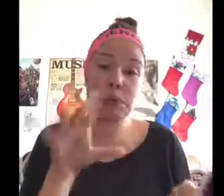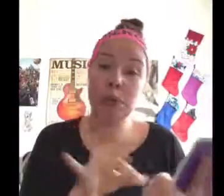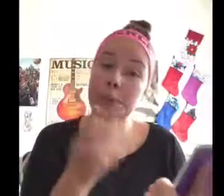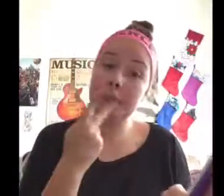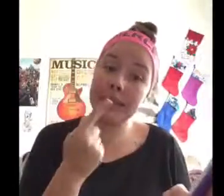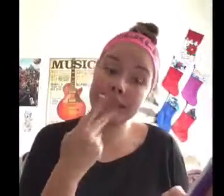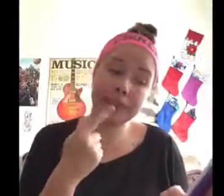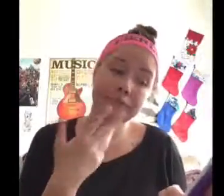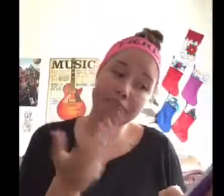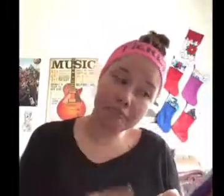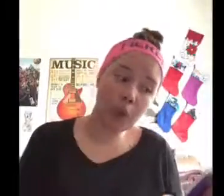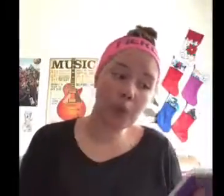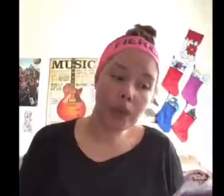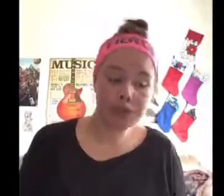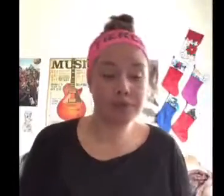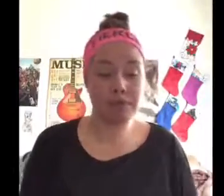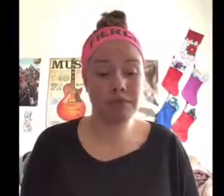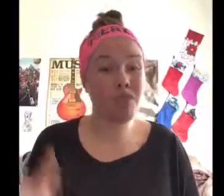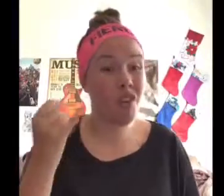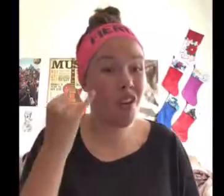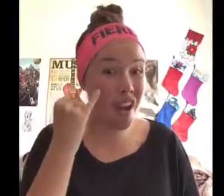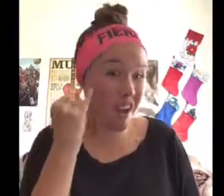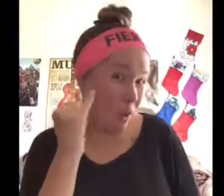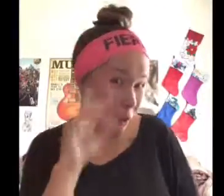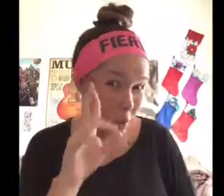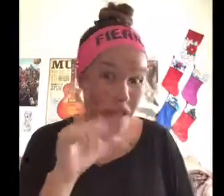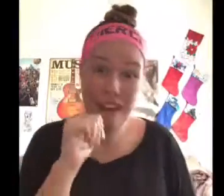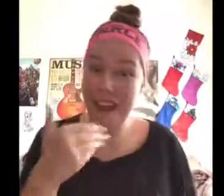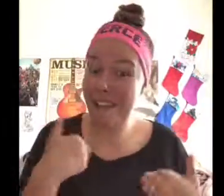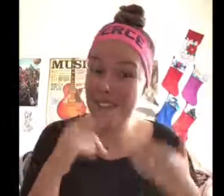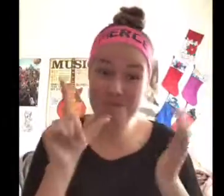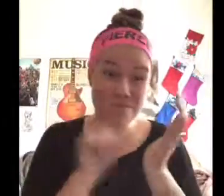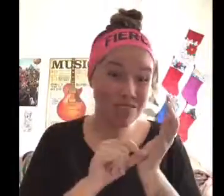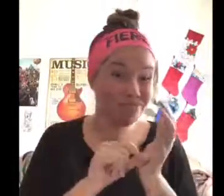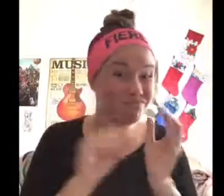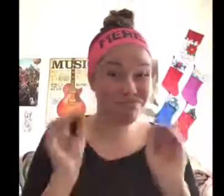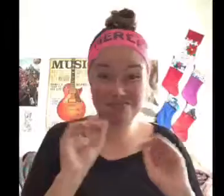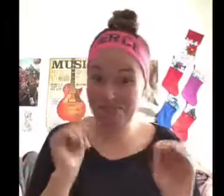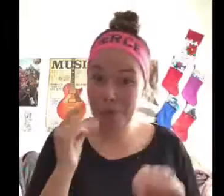I chose Pink... or if you don't have printer at home...